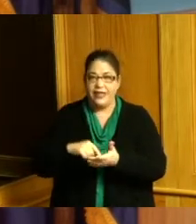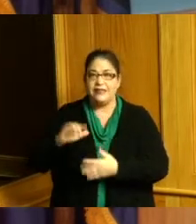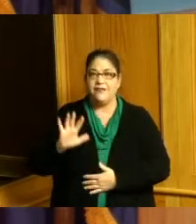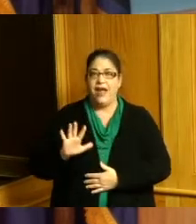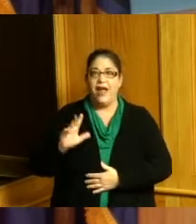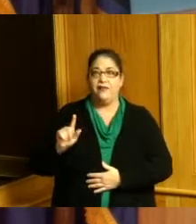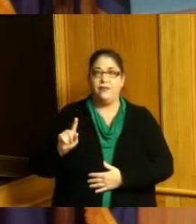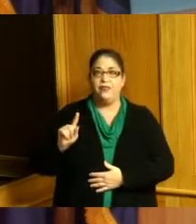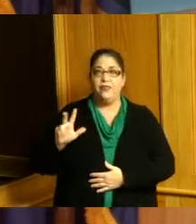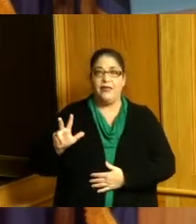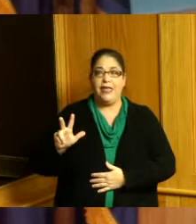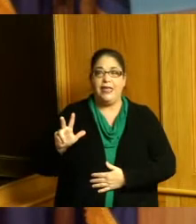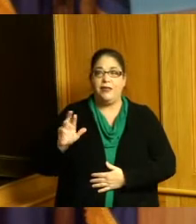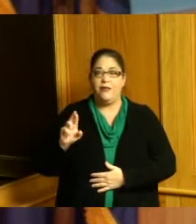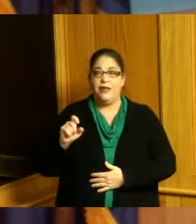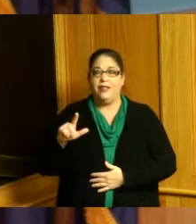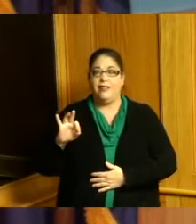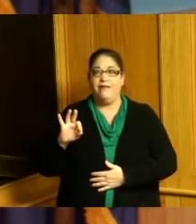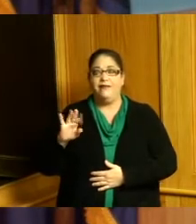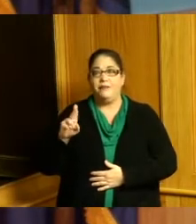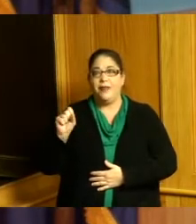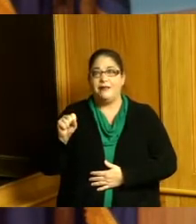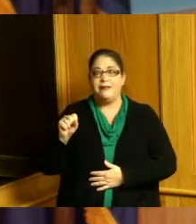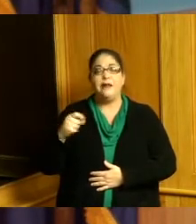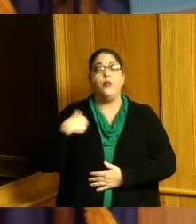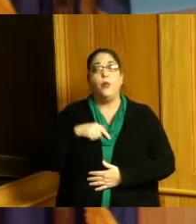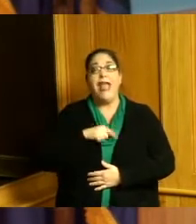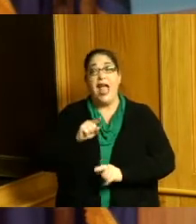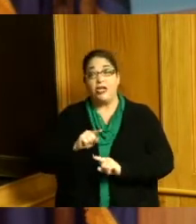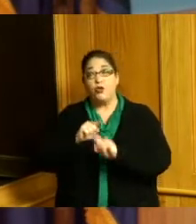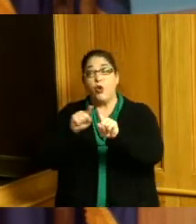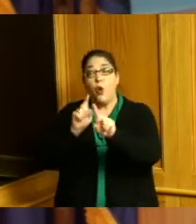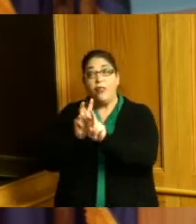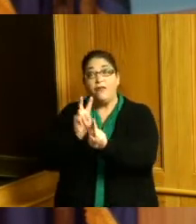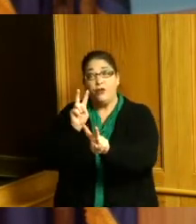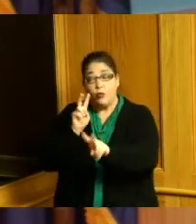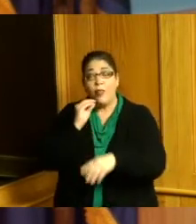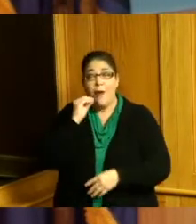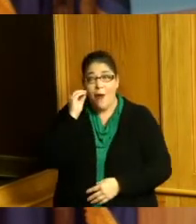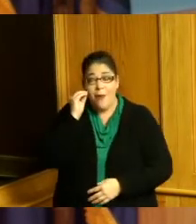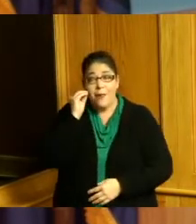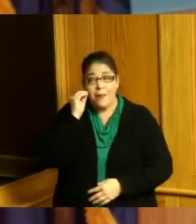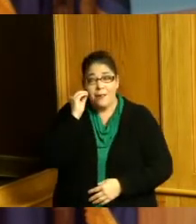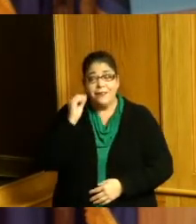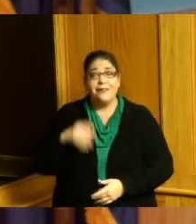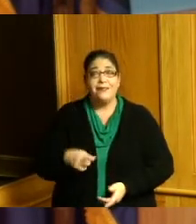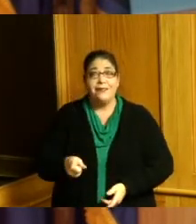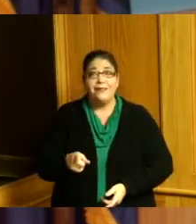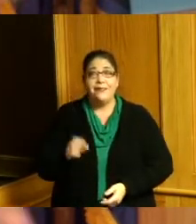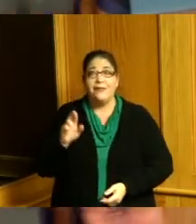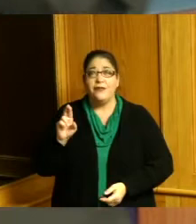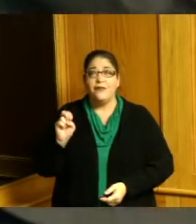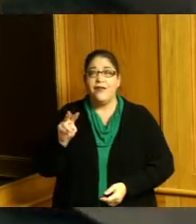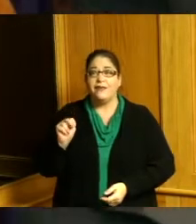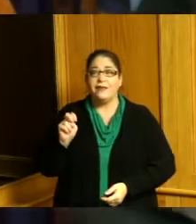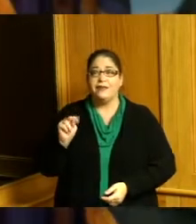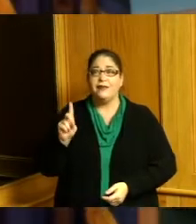now but how would this bus work we even had to go to the funeral home Reverend walker funeral home